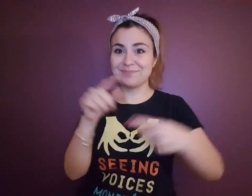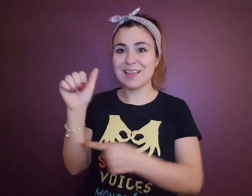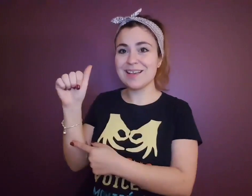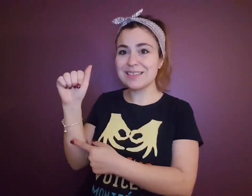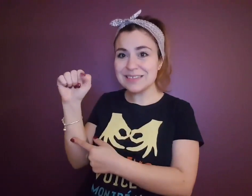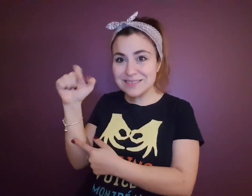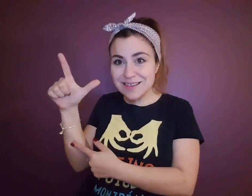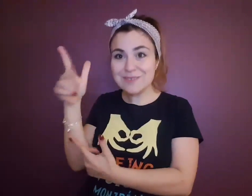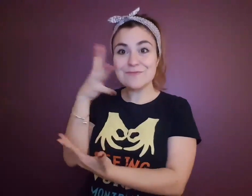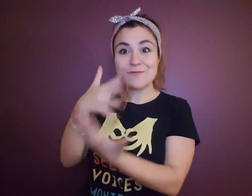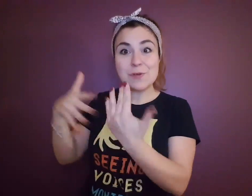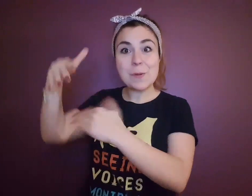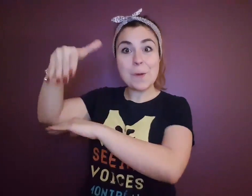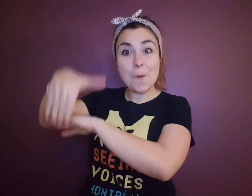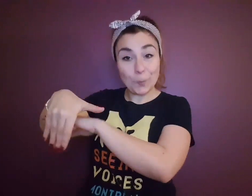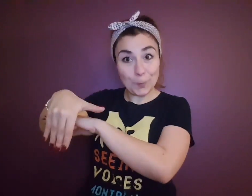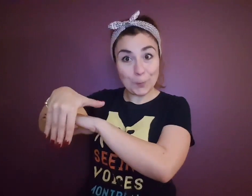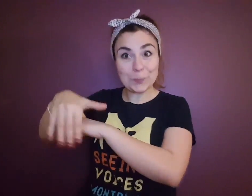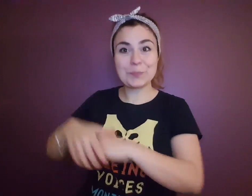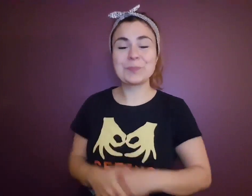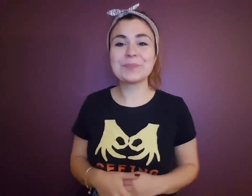First is the March ASL social night